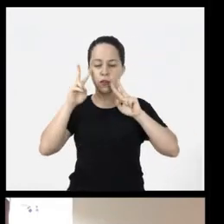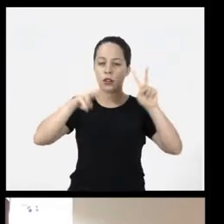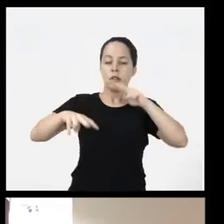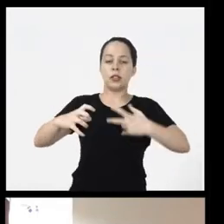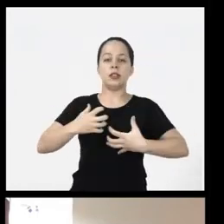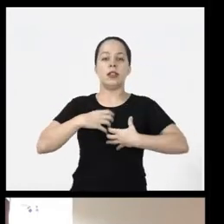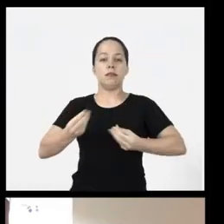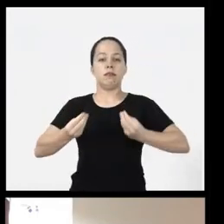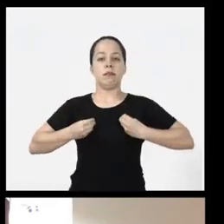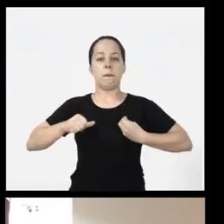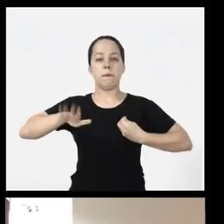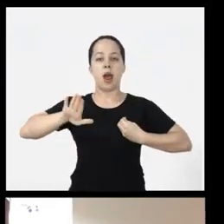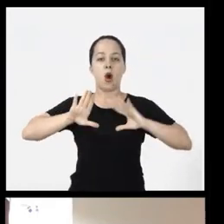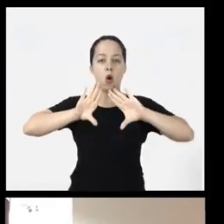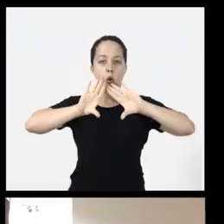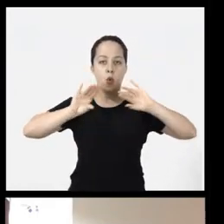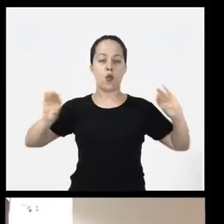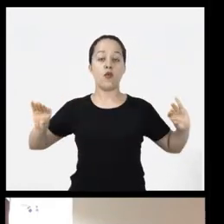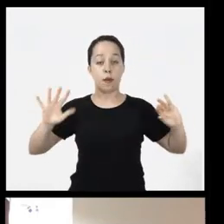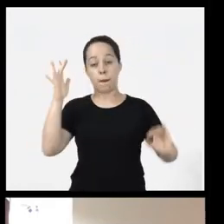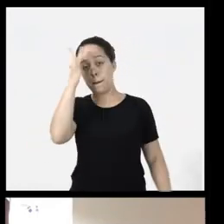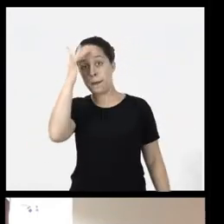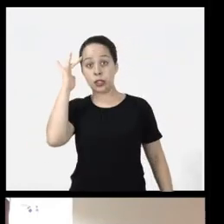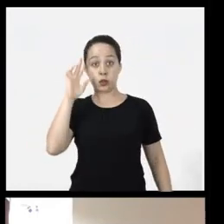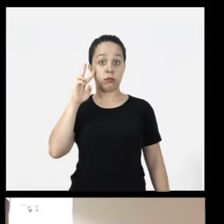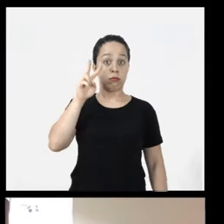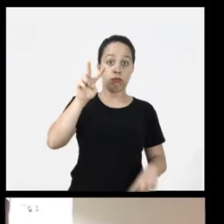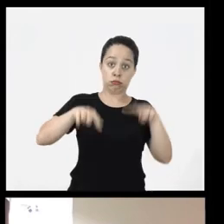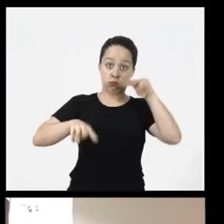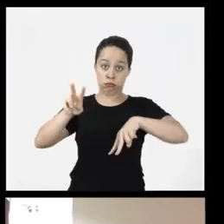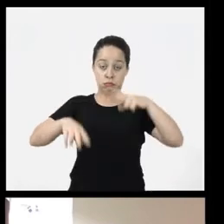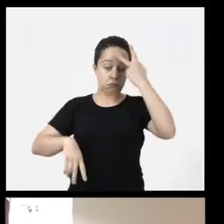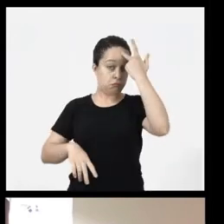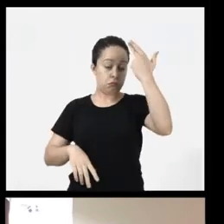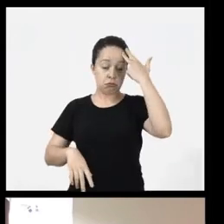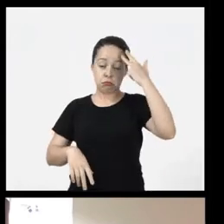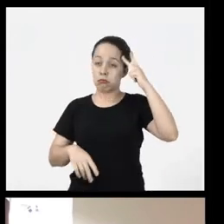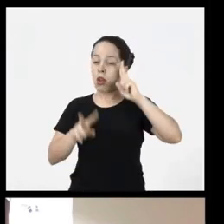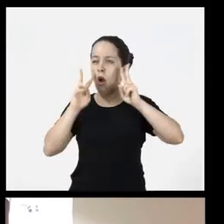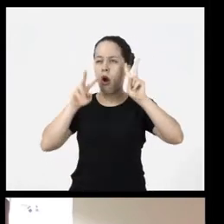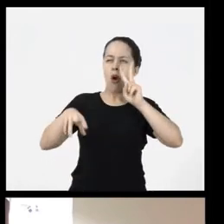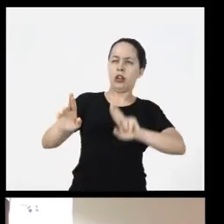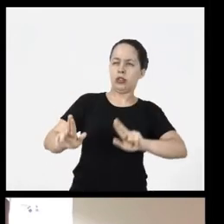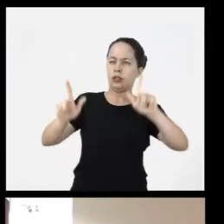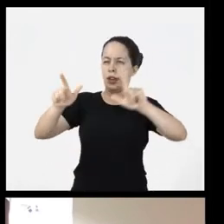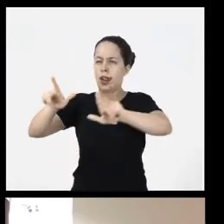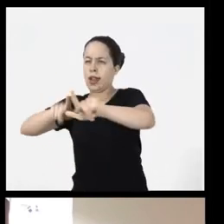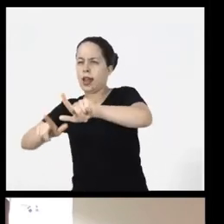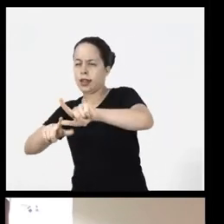bring greater comfort are you the people who see that they may be seeing the difference